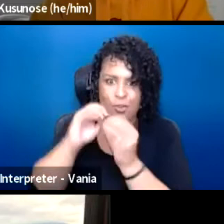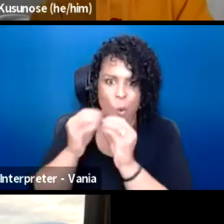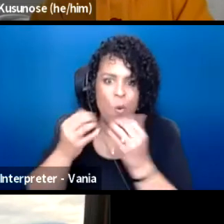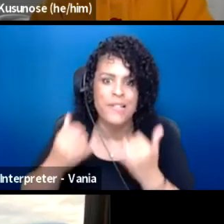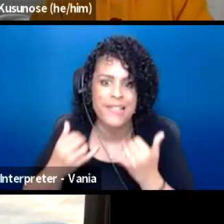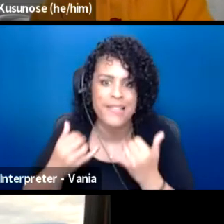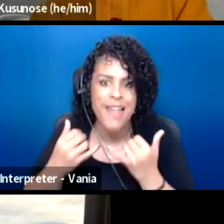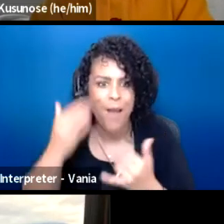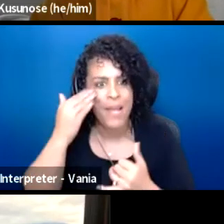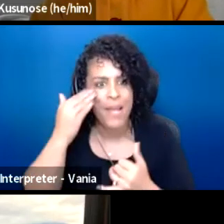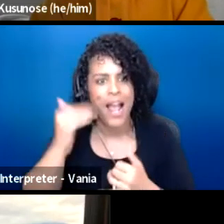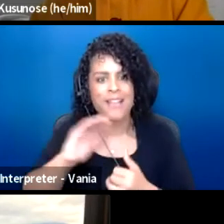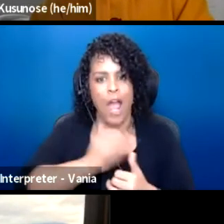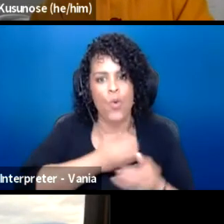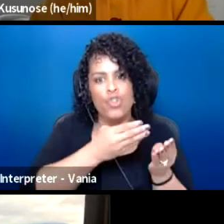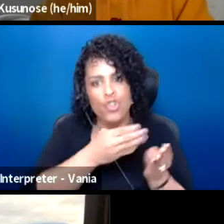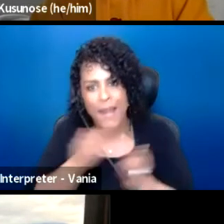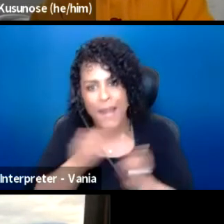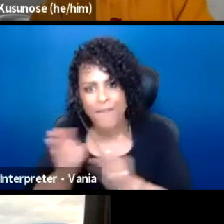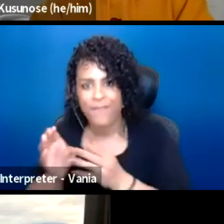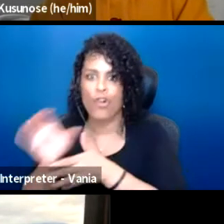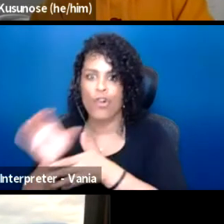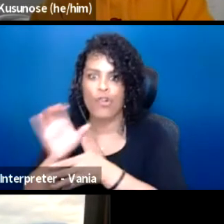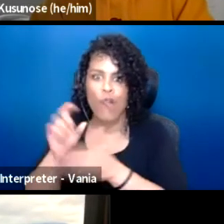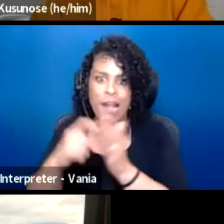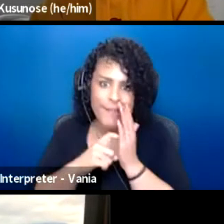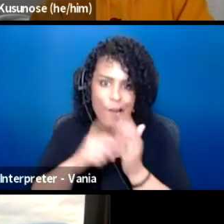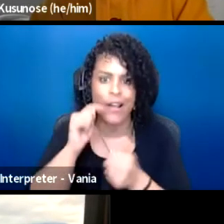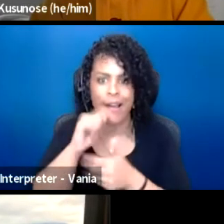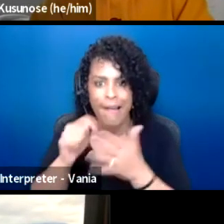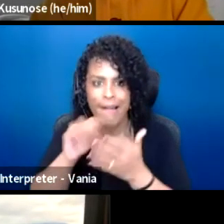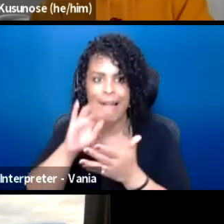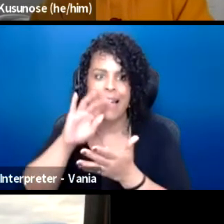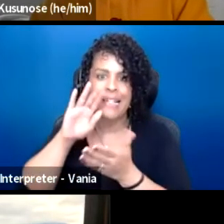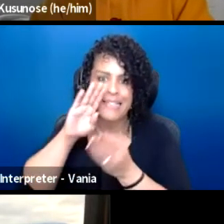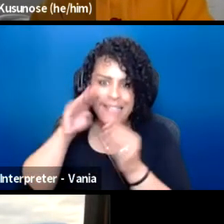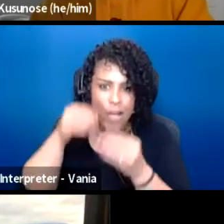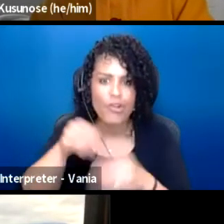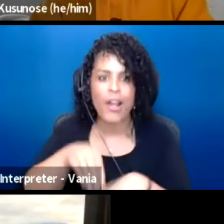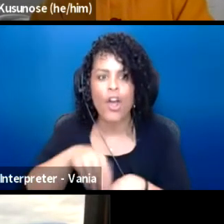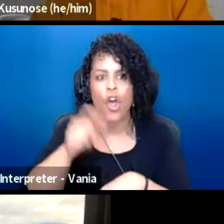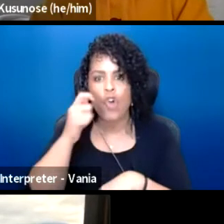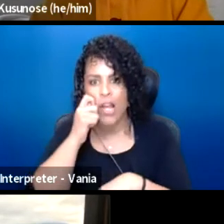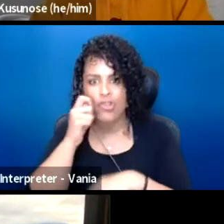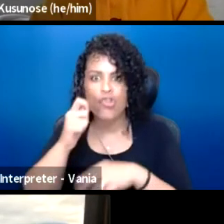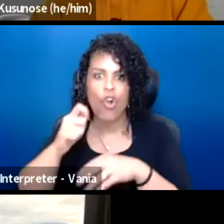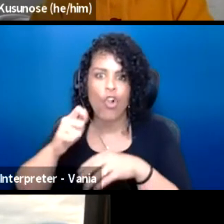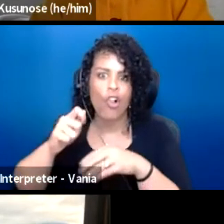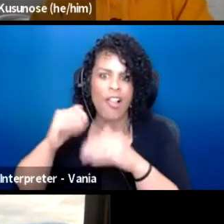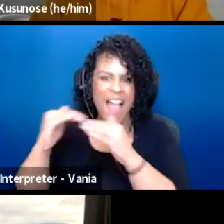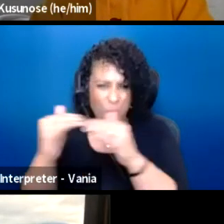because of our shifting criteria and centering in the racial equity trainings we've been doing for the whole community